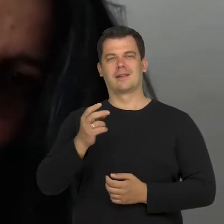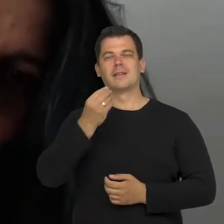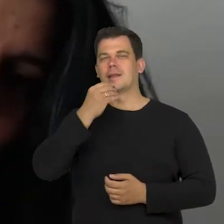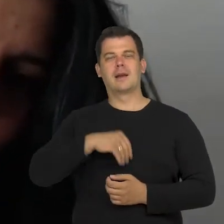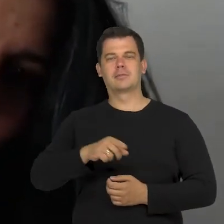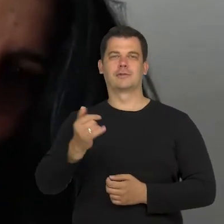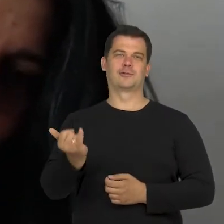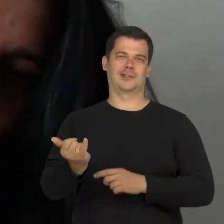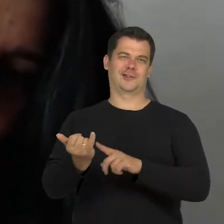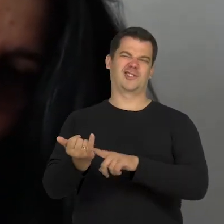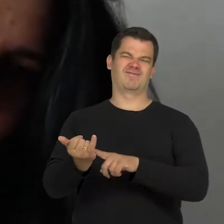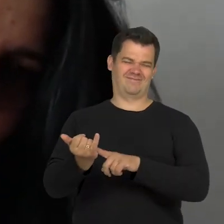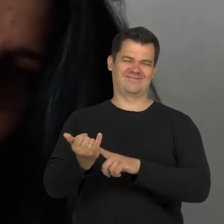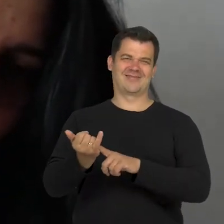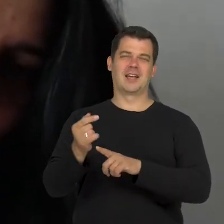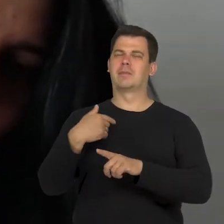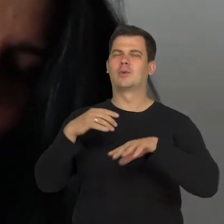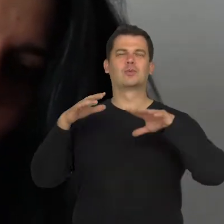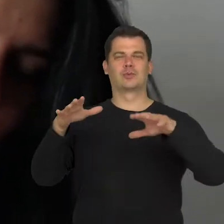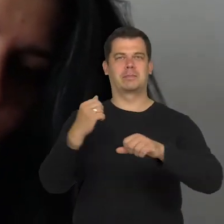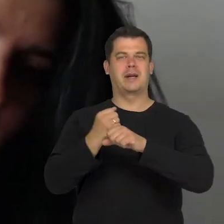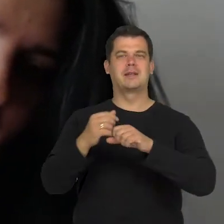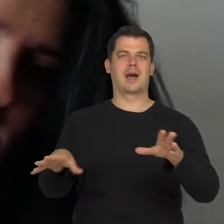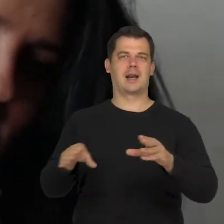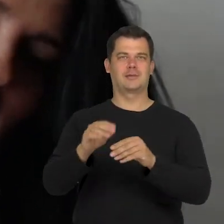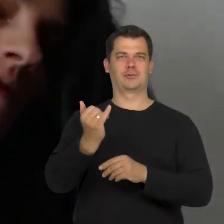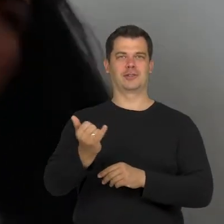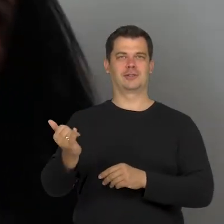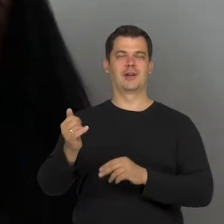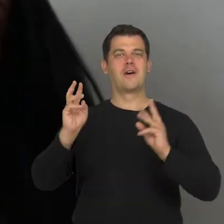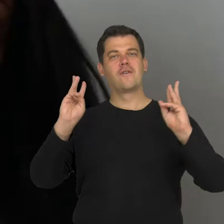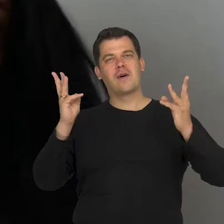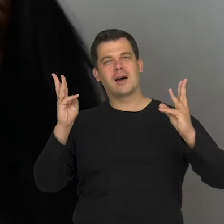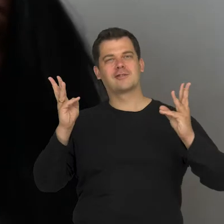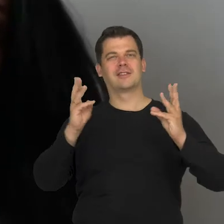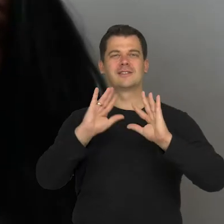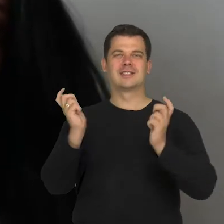I will just add, that we work a lot with children and all of our workshops are naturally